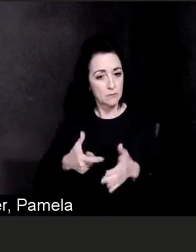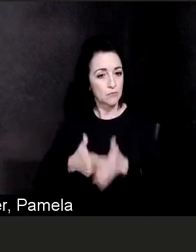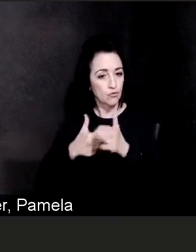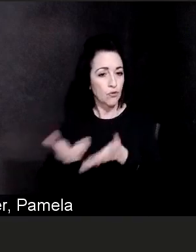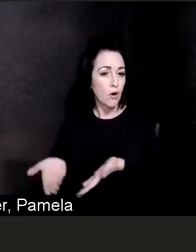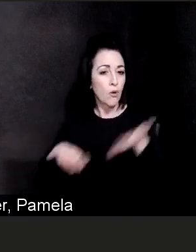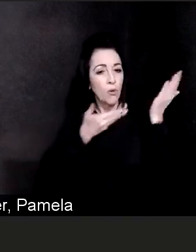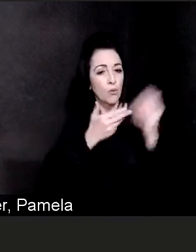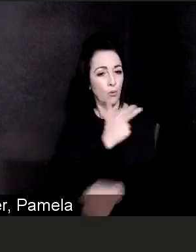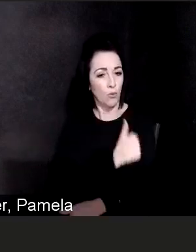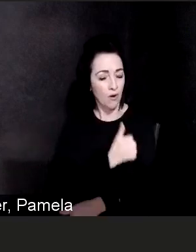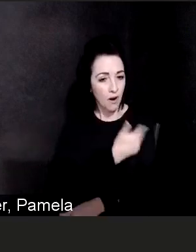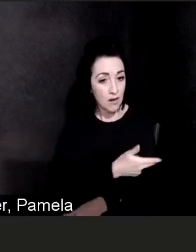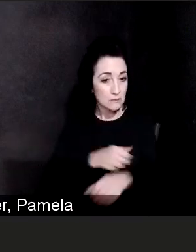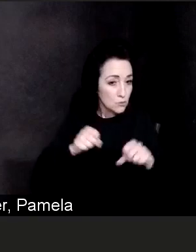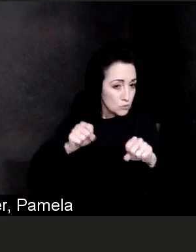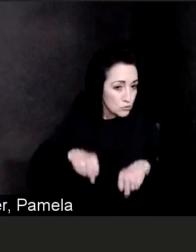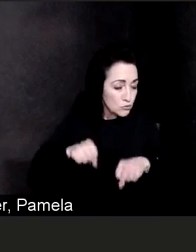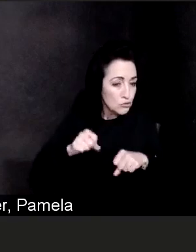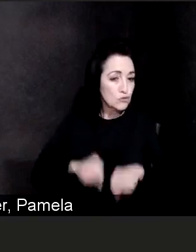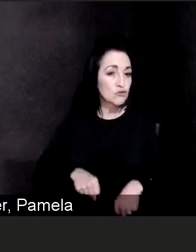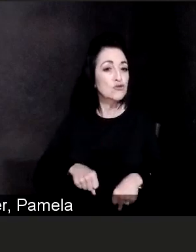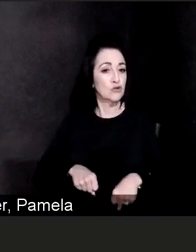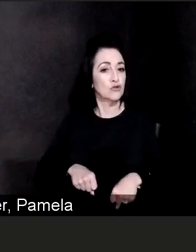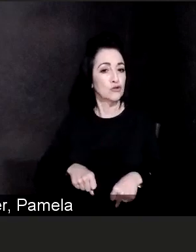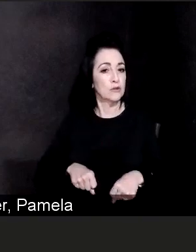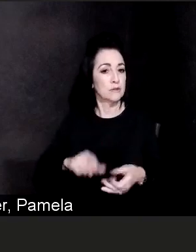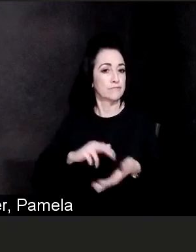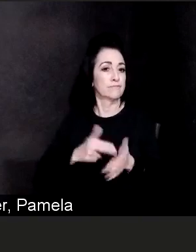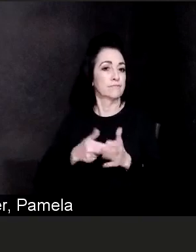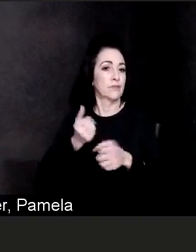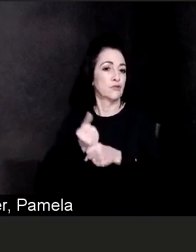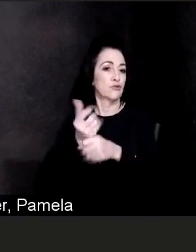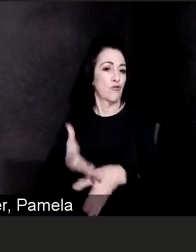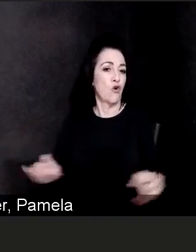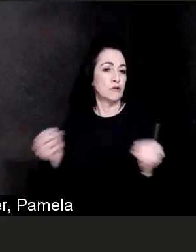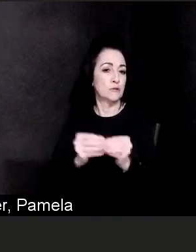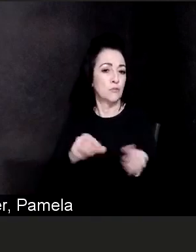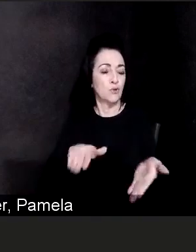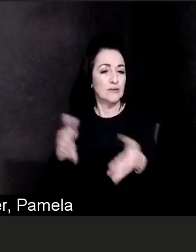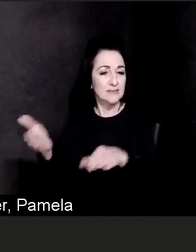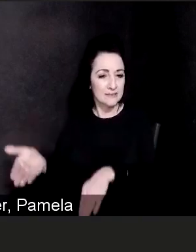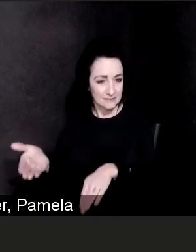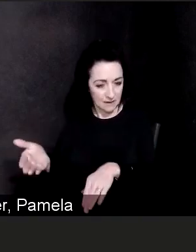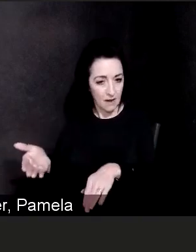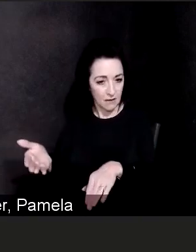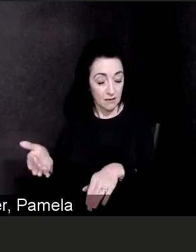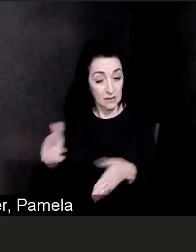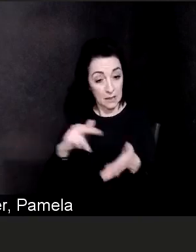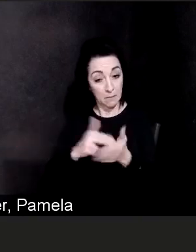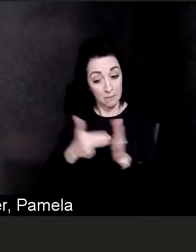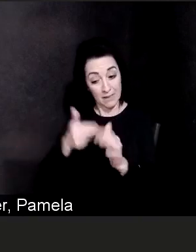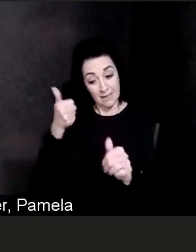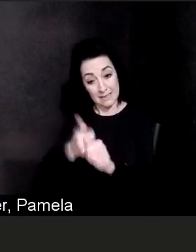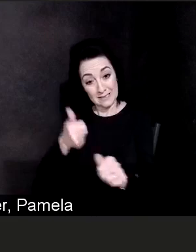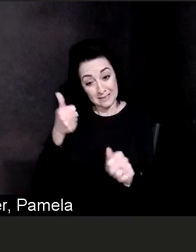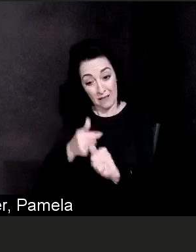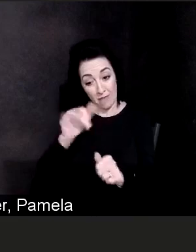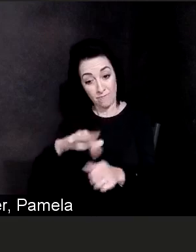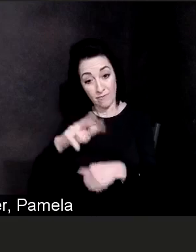So even though the strain itself is not deadlier there are more people that this strain can infect